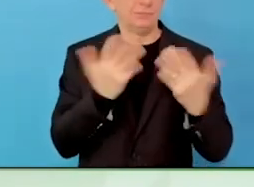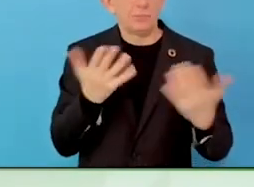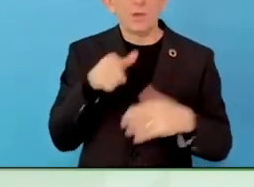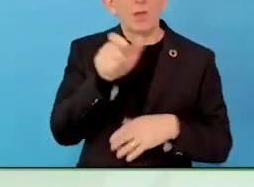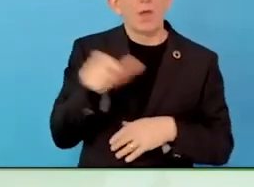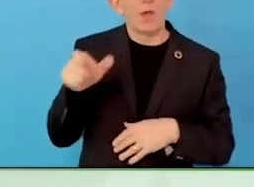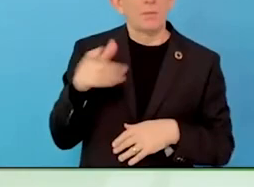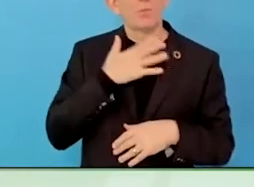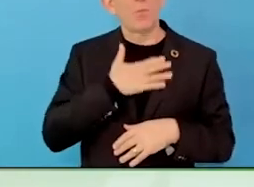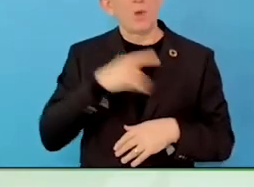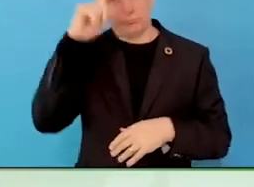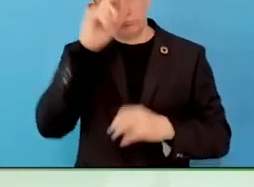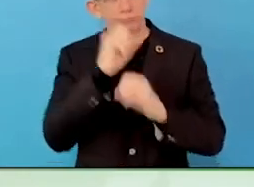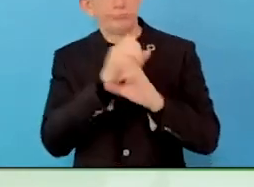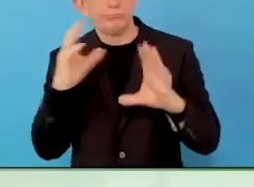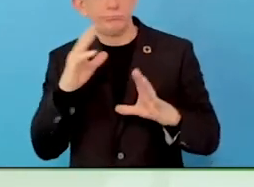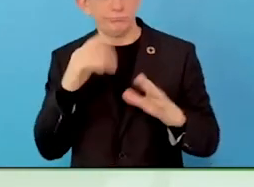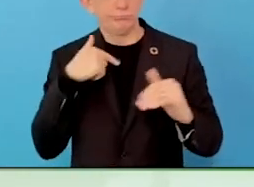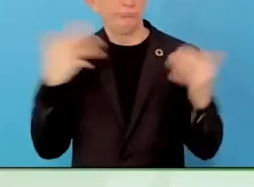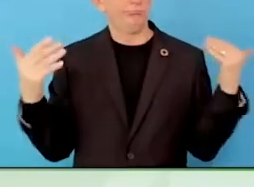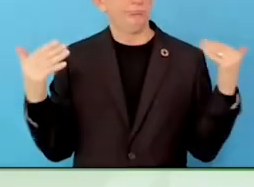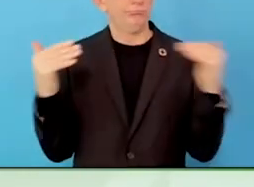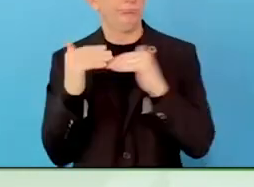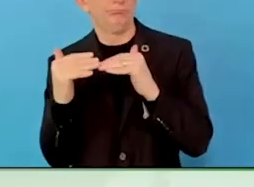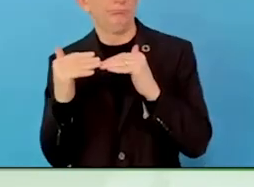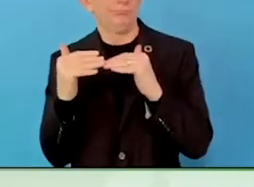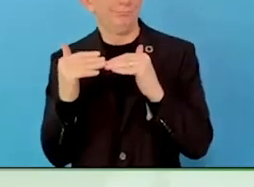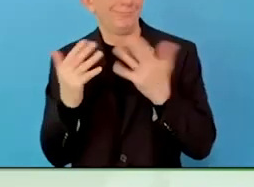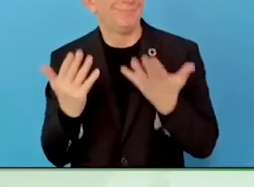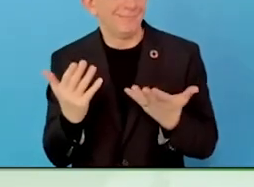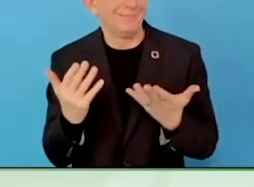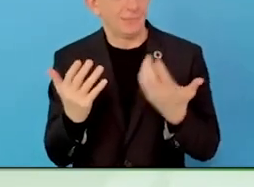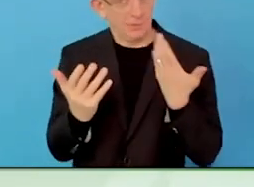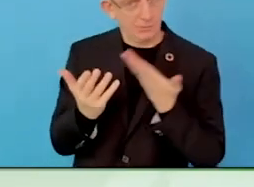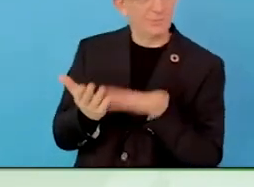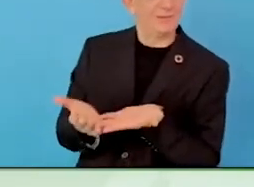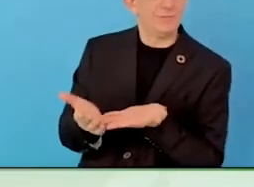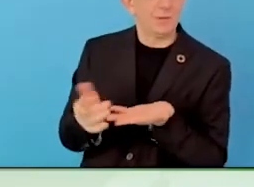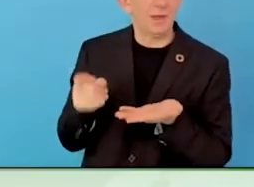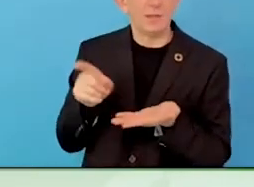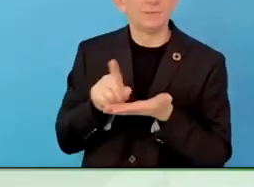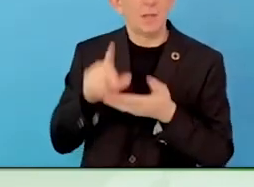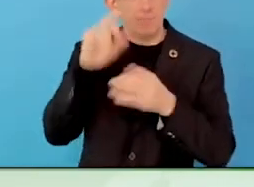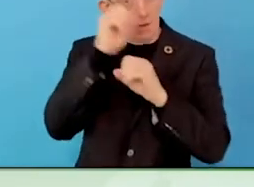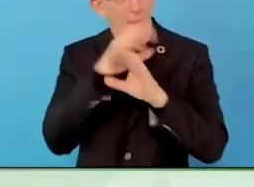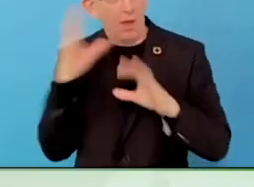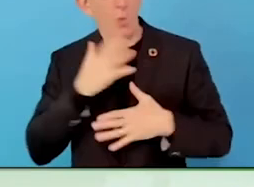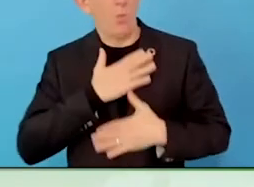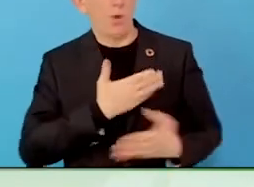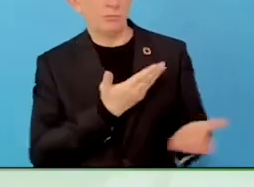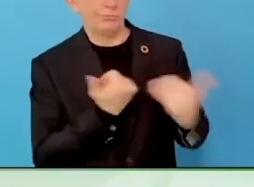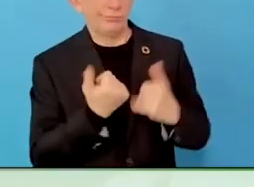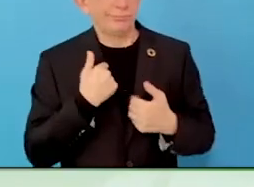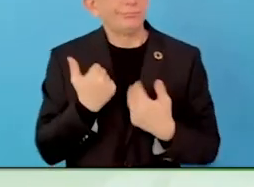more accessibility, fairness, yes, more disabled people go into the